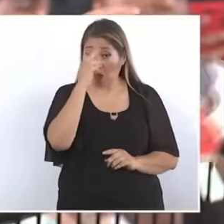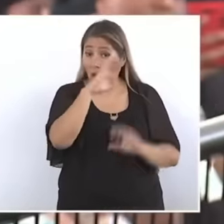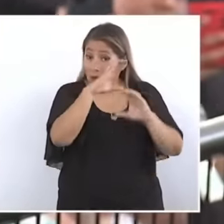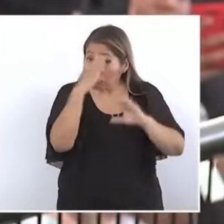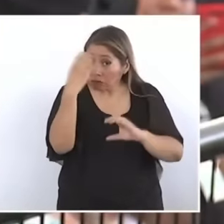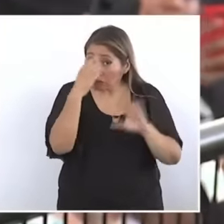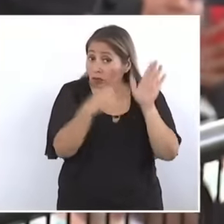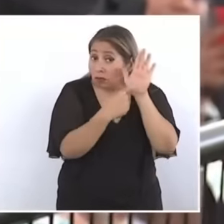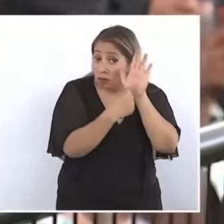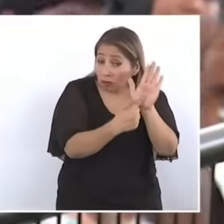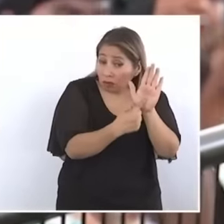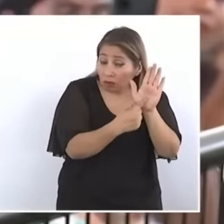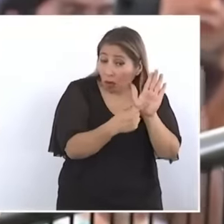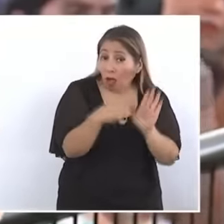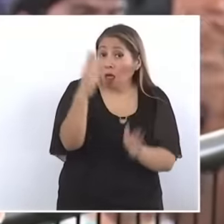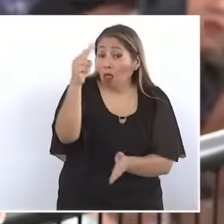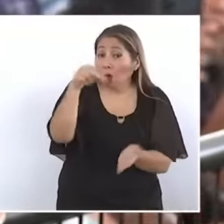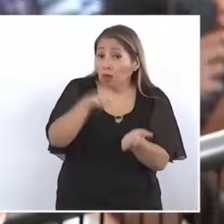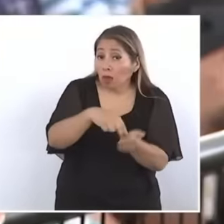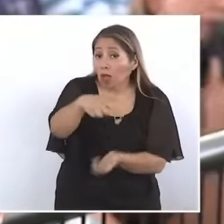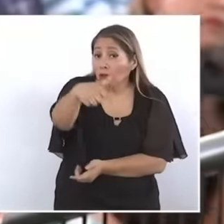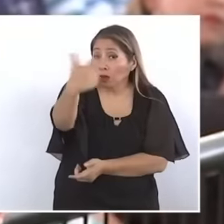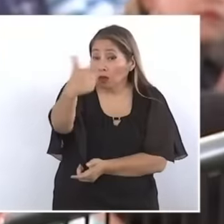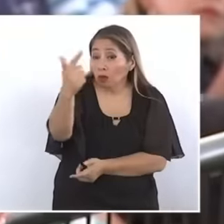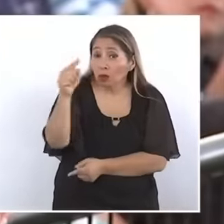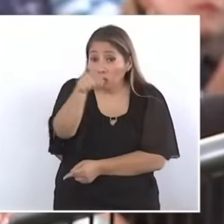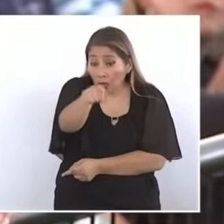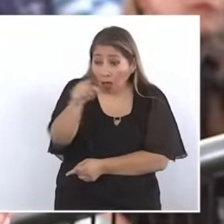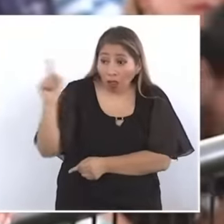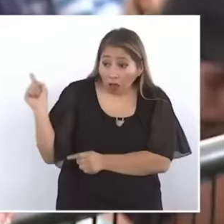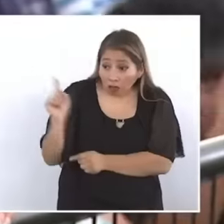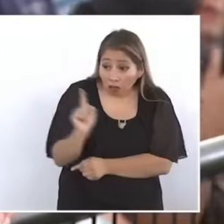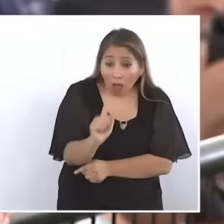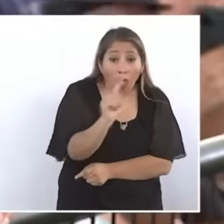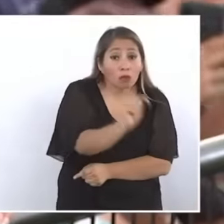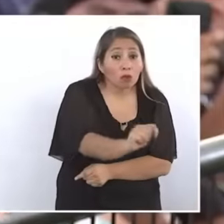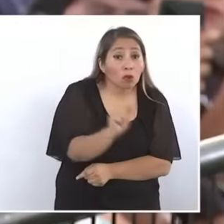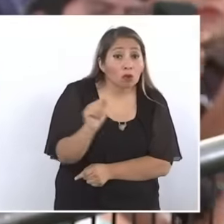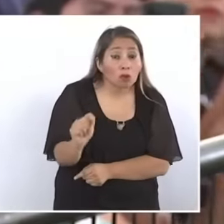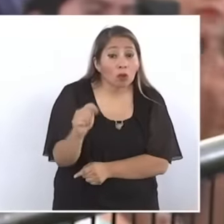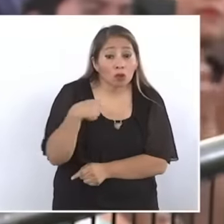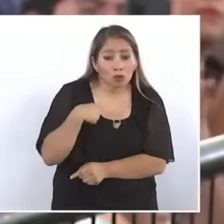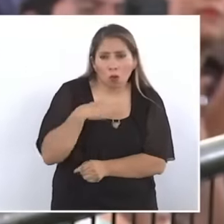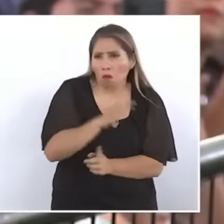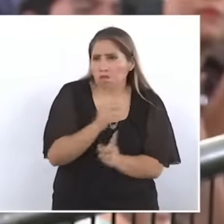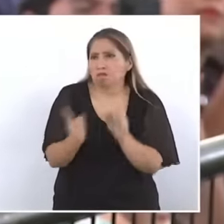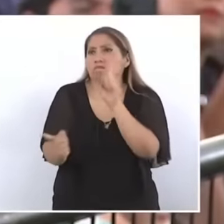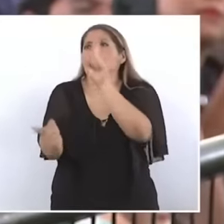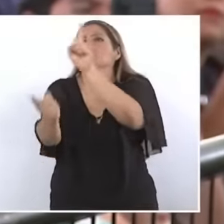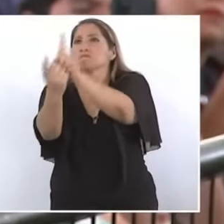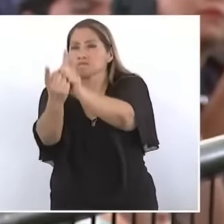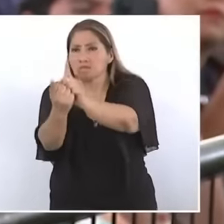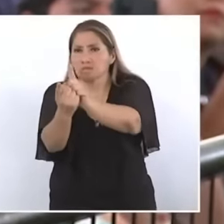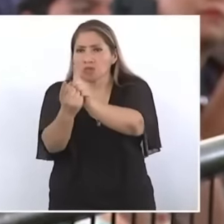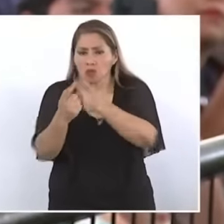when I arrived in the city of Torrión. where they gave me the opportunity to appear in front